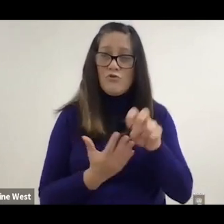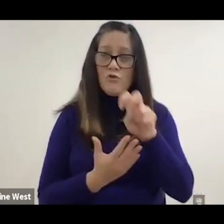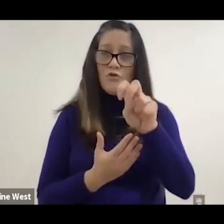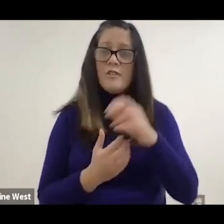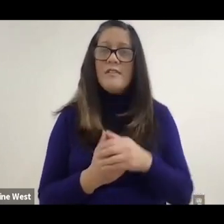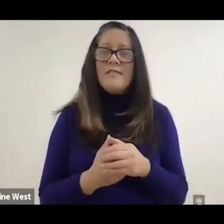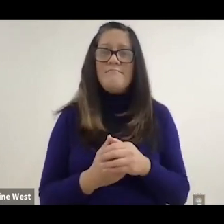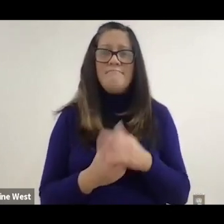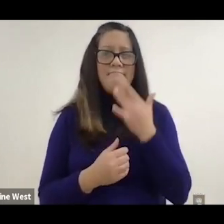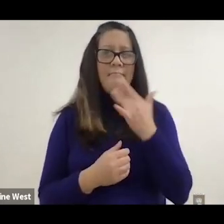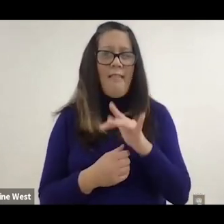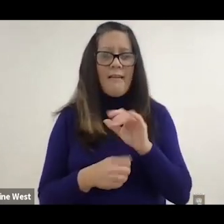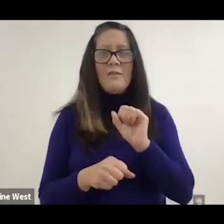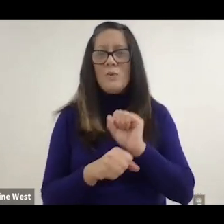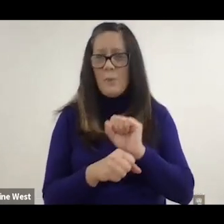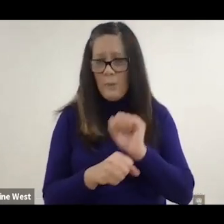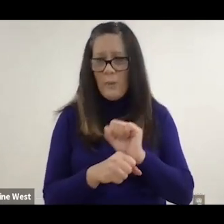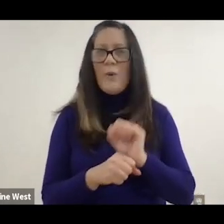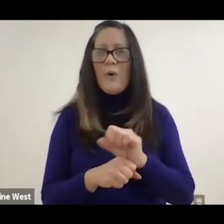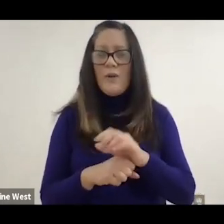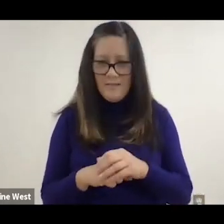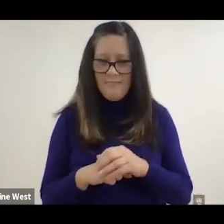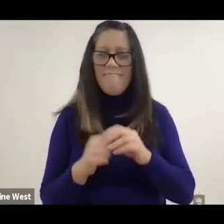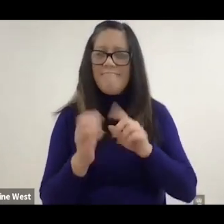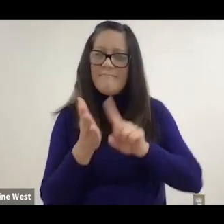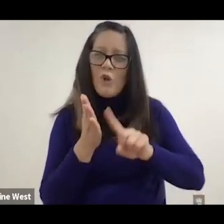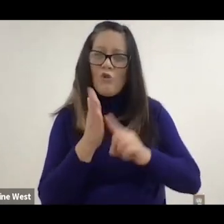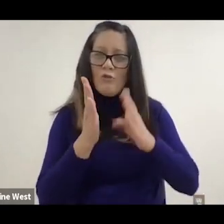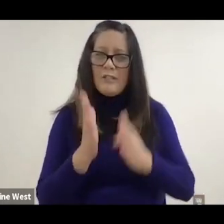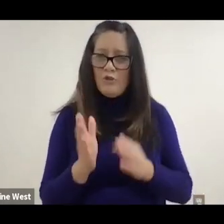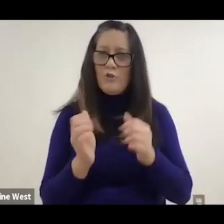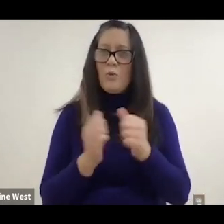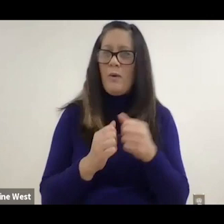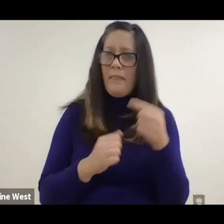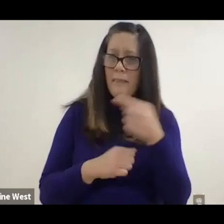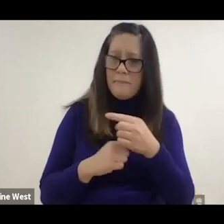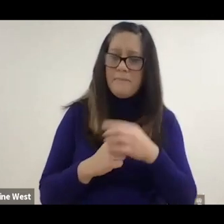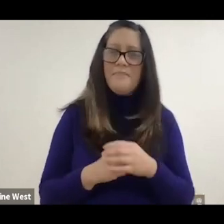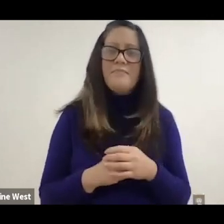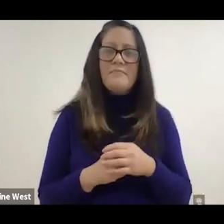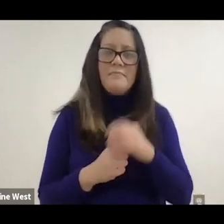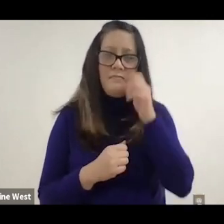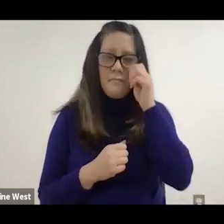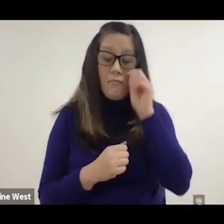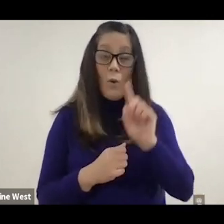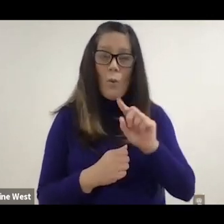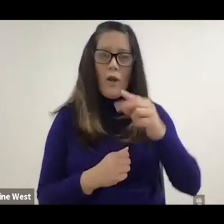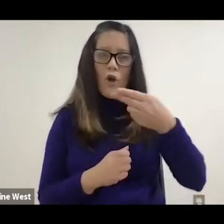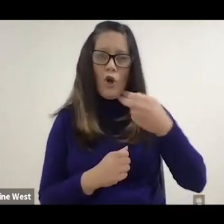I had an opportunity to work as a postdoctoral researcher under Doctor Cooper's leadership at HERL.